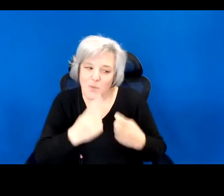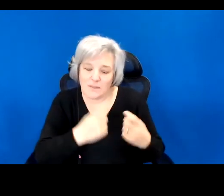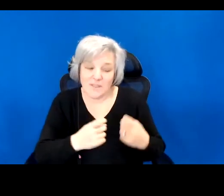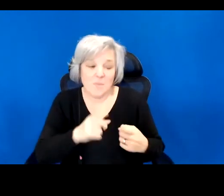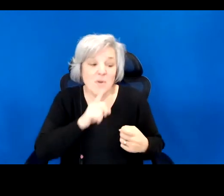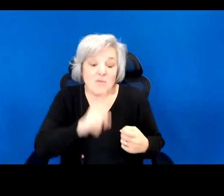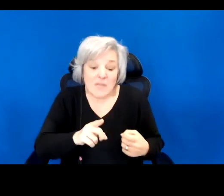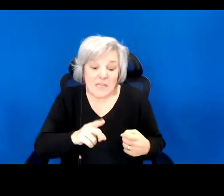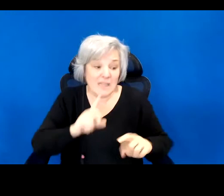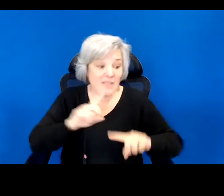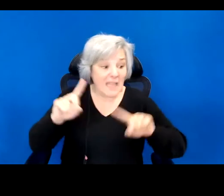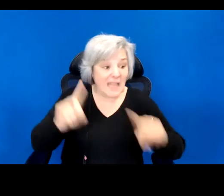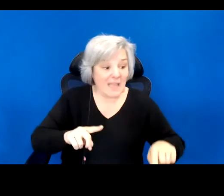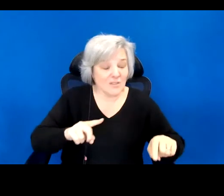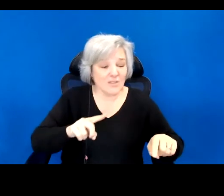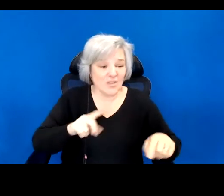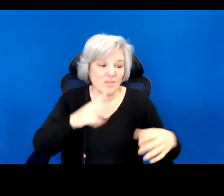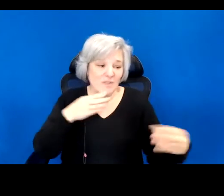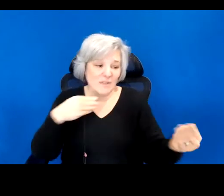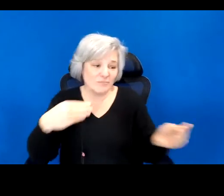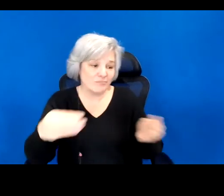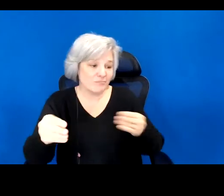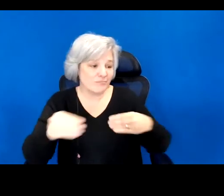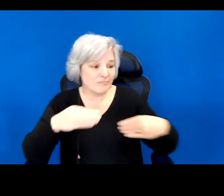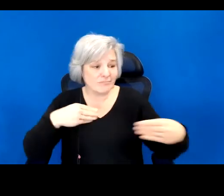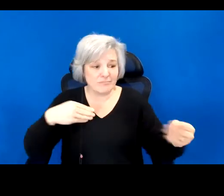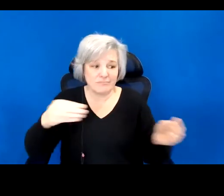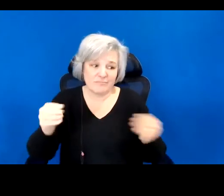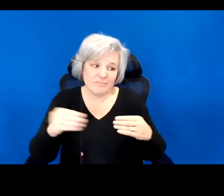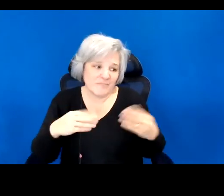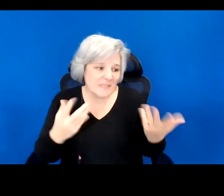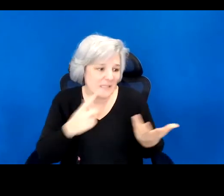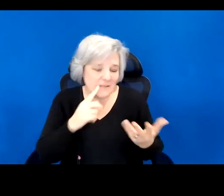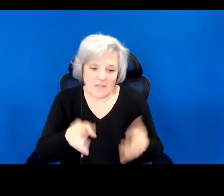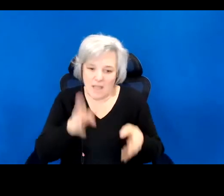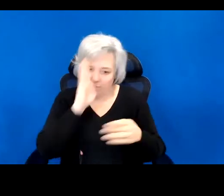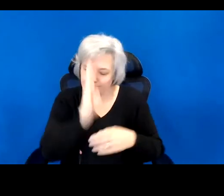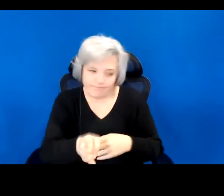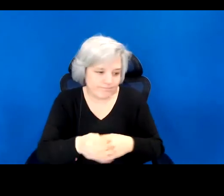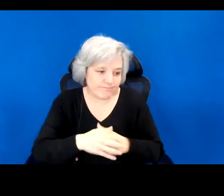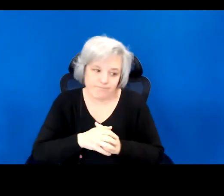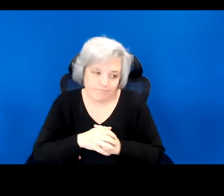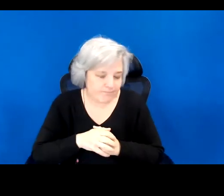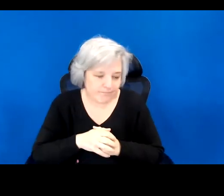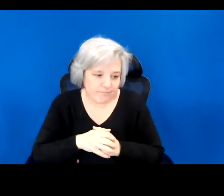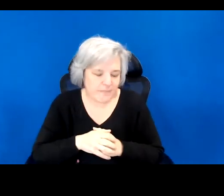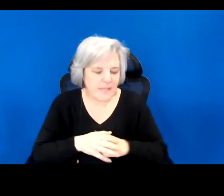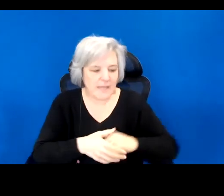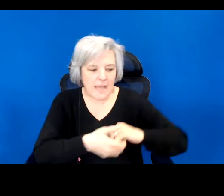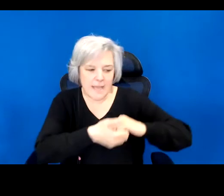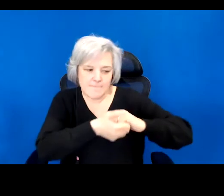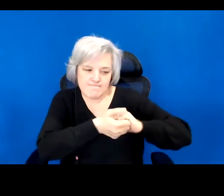be a dynamic one. I tightened my grip on your hand, slowed our